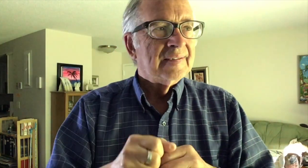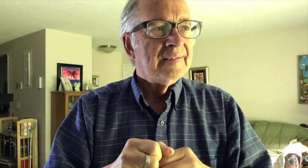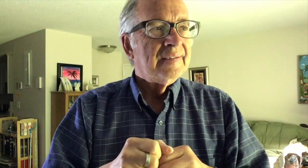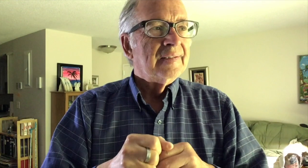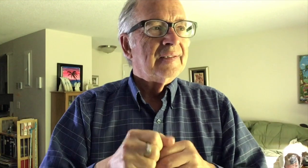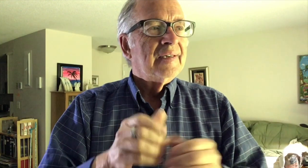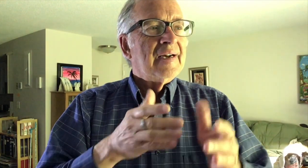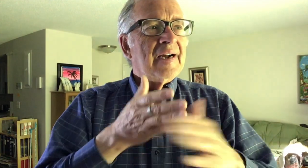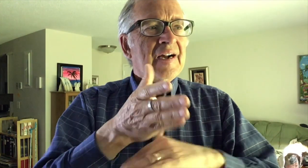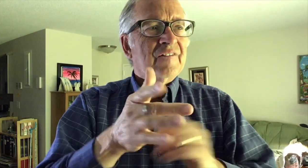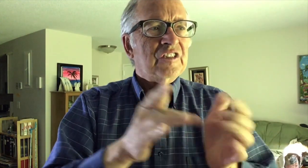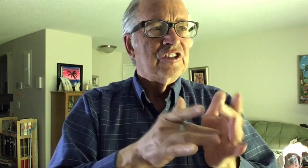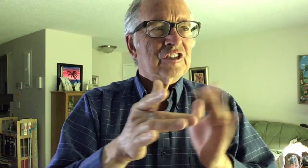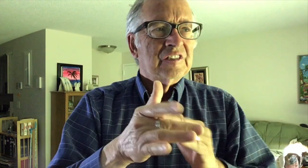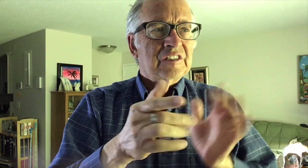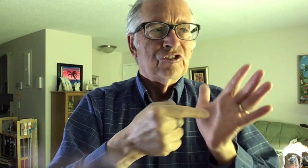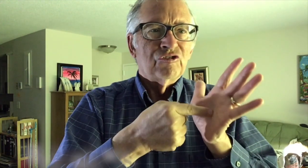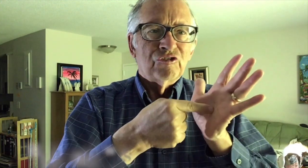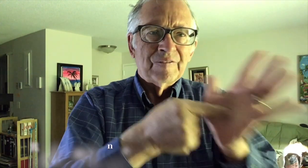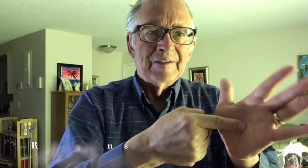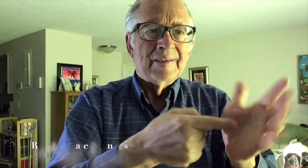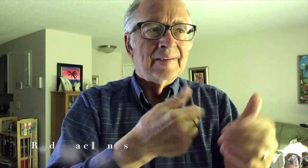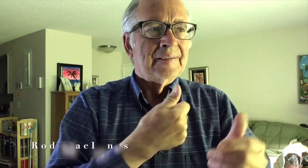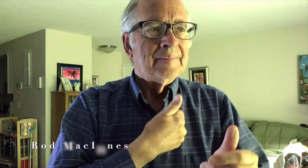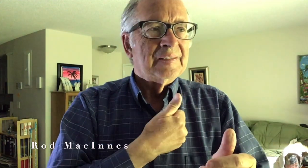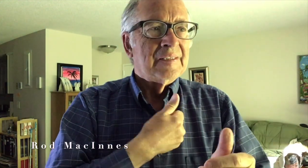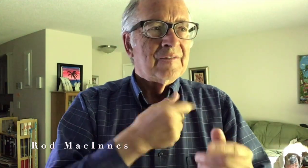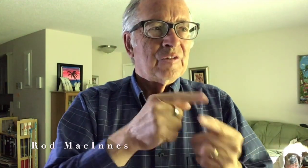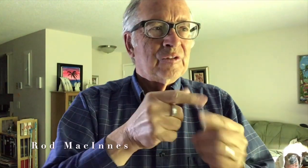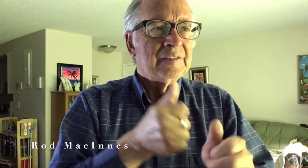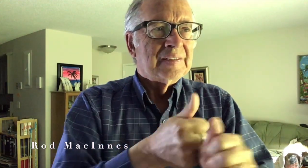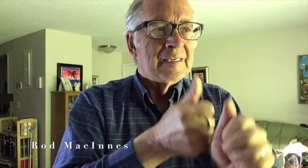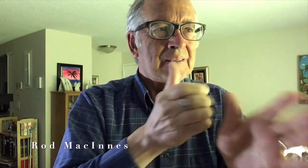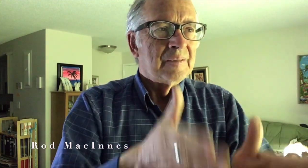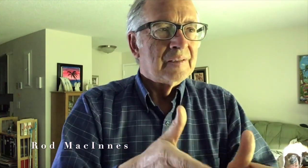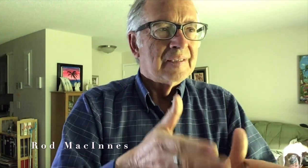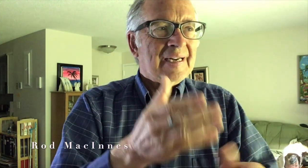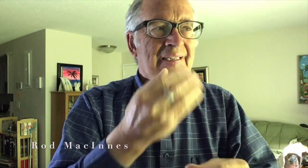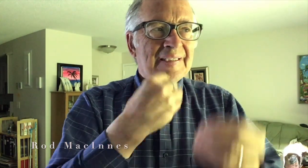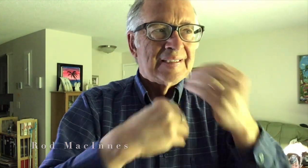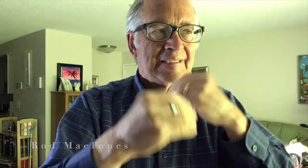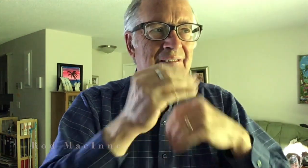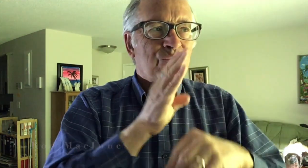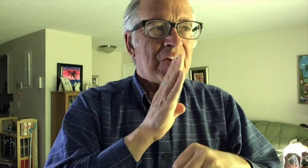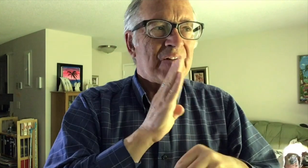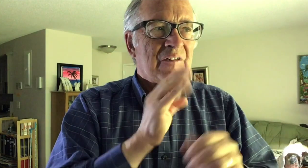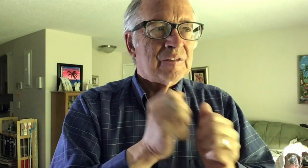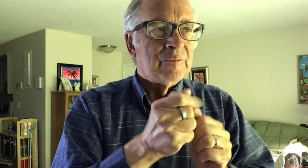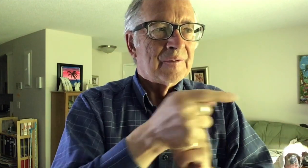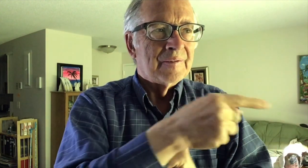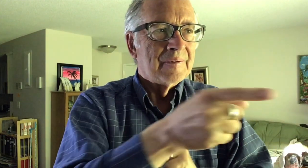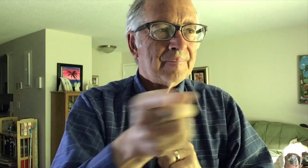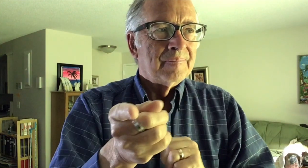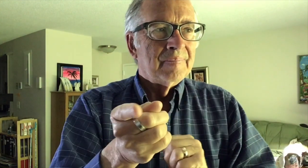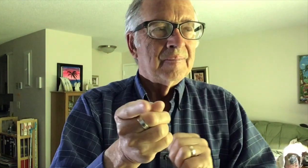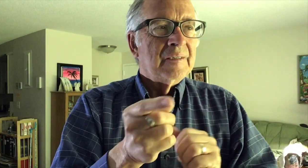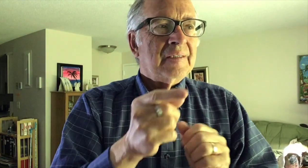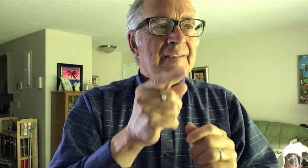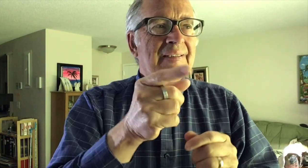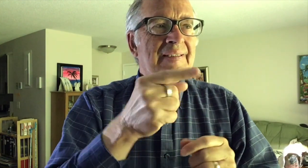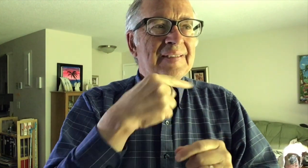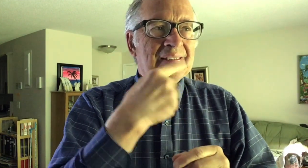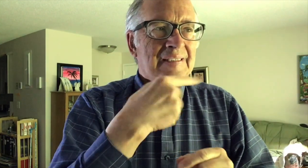A reading from the Gospel of John 21: 15-19.